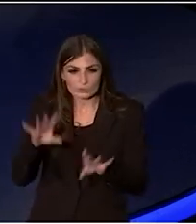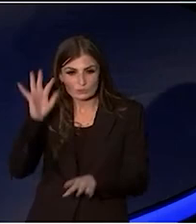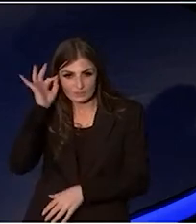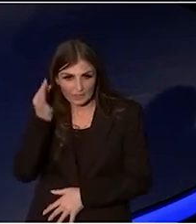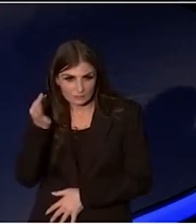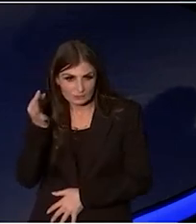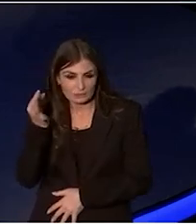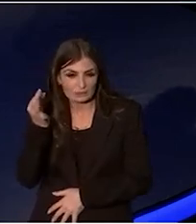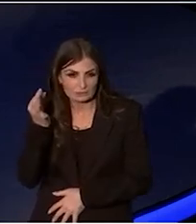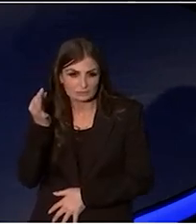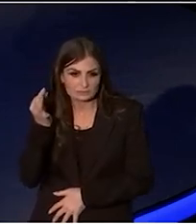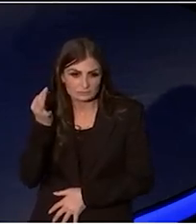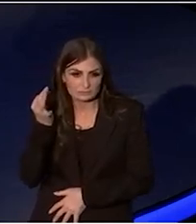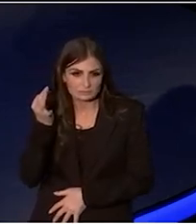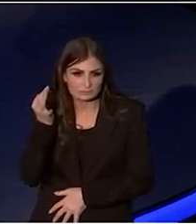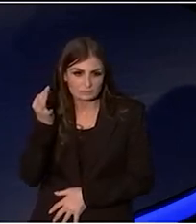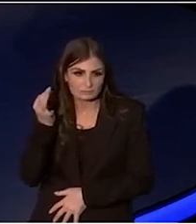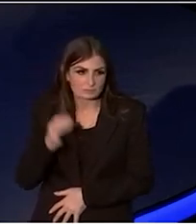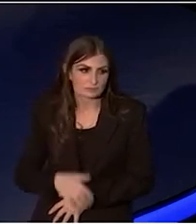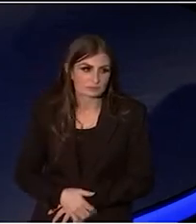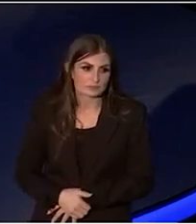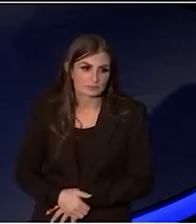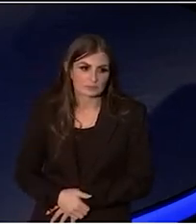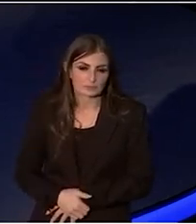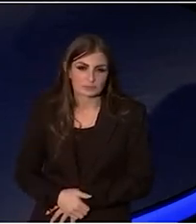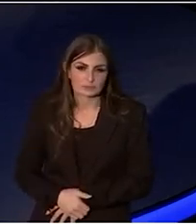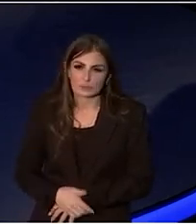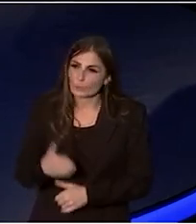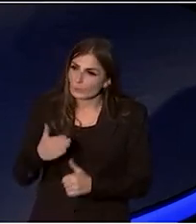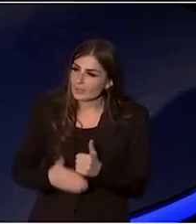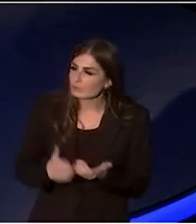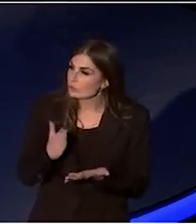and that was it never quite found a way of leveraging